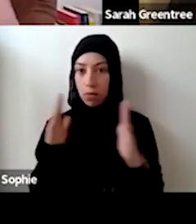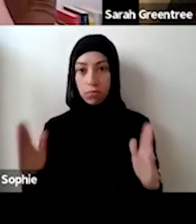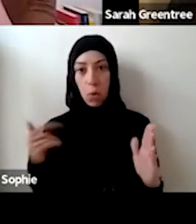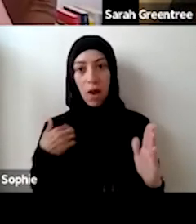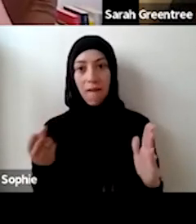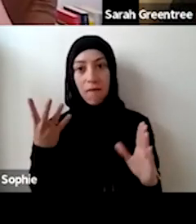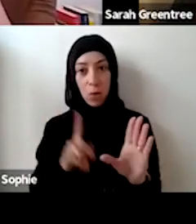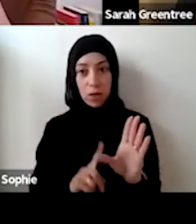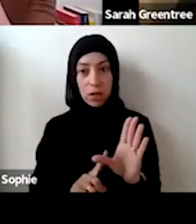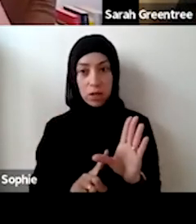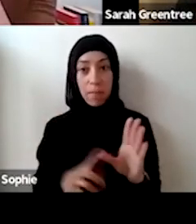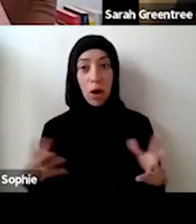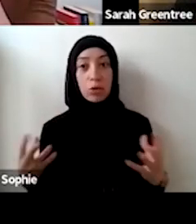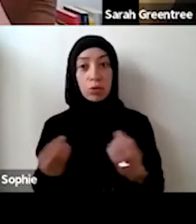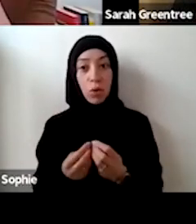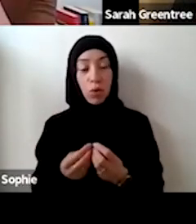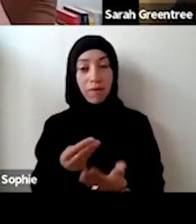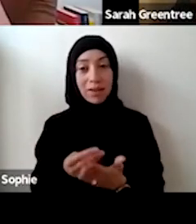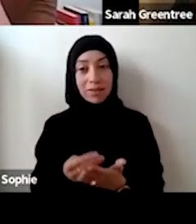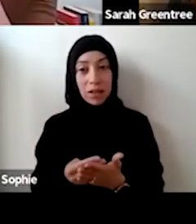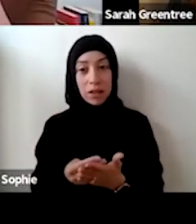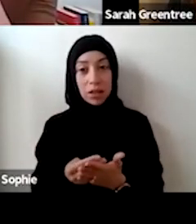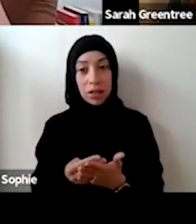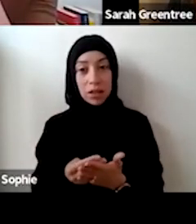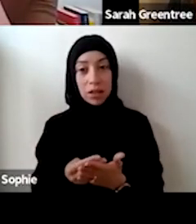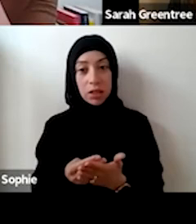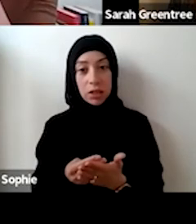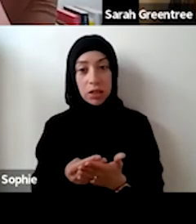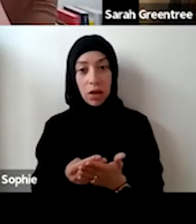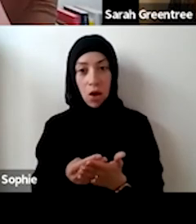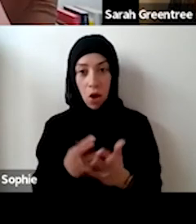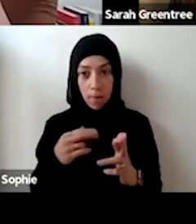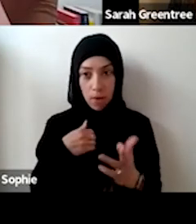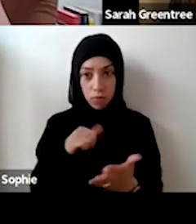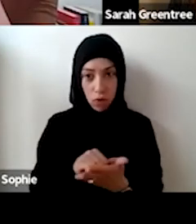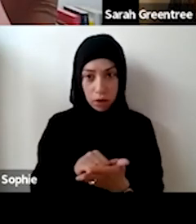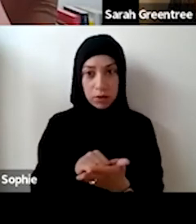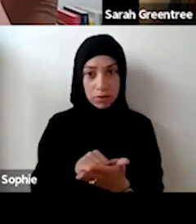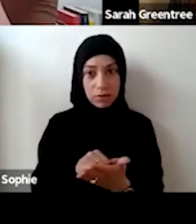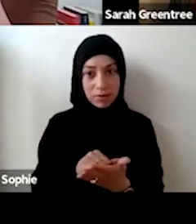The total all of funding Amanda and Jack. activities in the organisations. So, at this point in time, there isn't additional funding available for this program. The total full -- total pool of funding, hopefully that